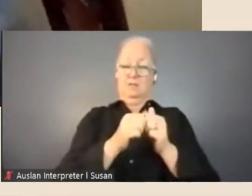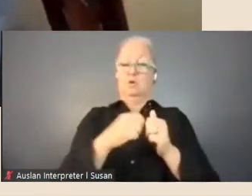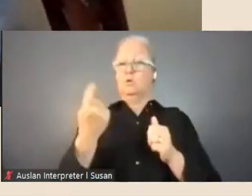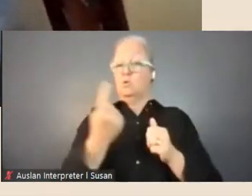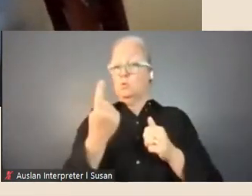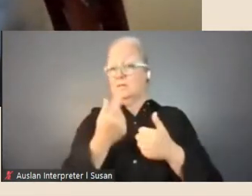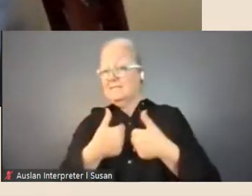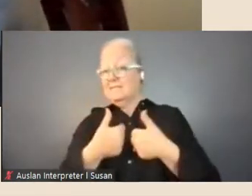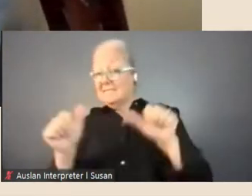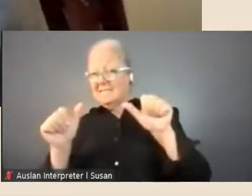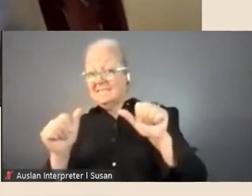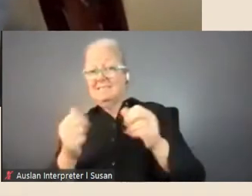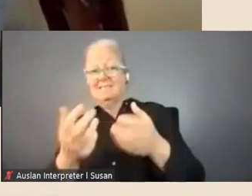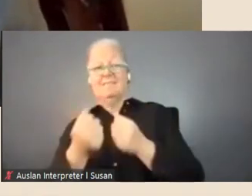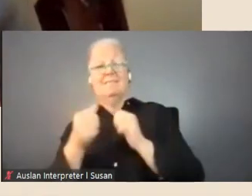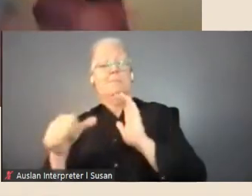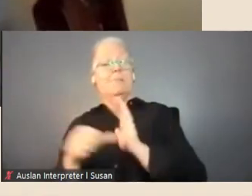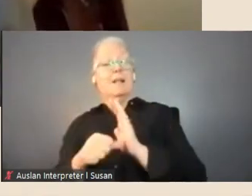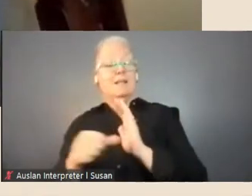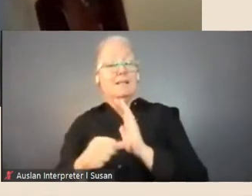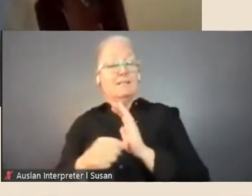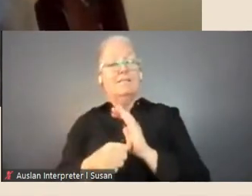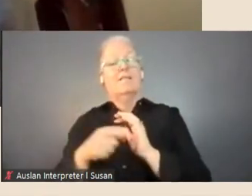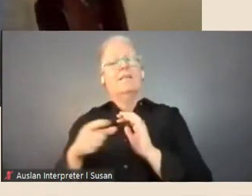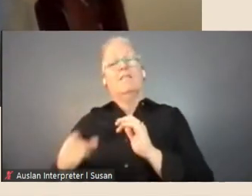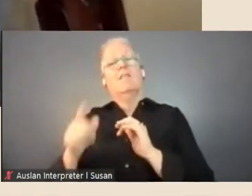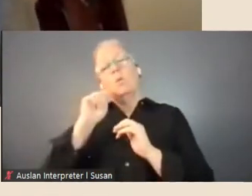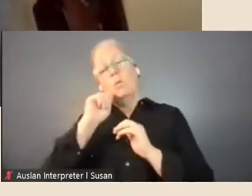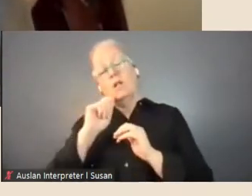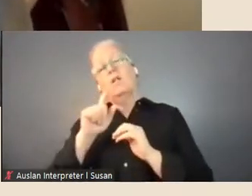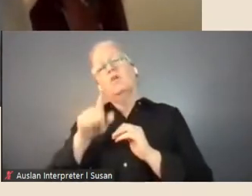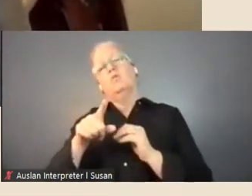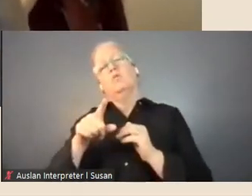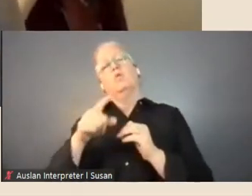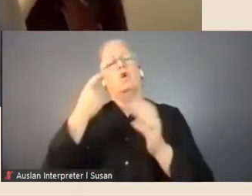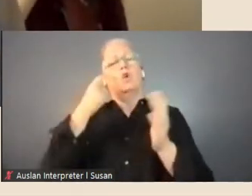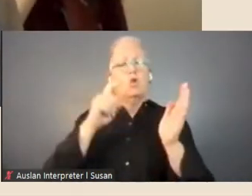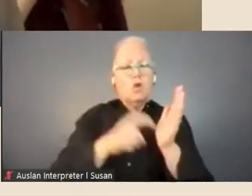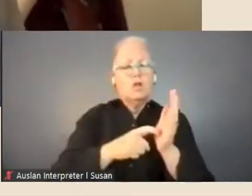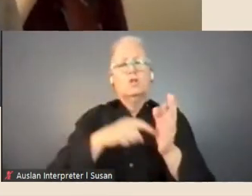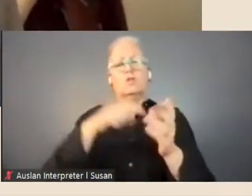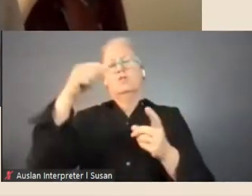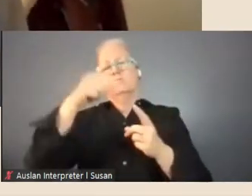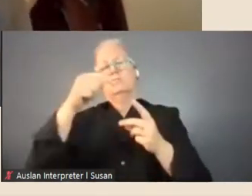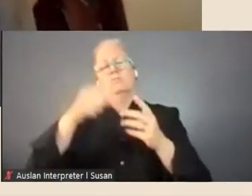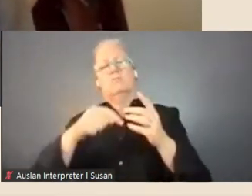how the Library's fellowship will be acknowledged in subsequent published work or other outcomes